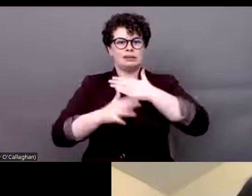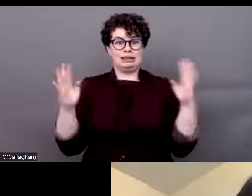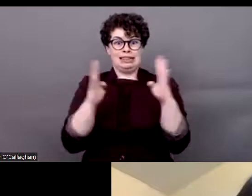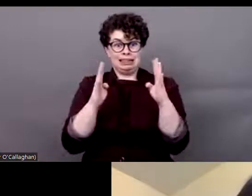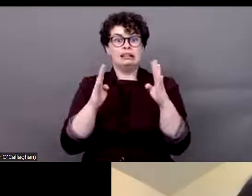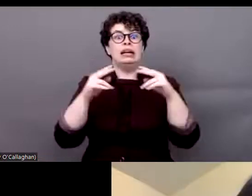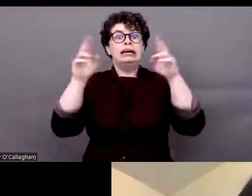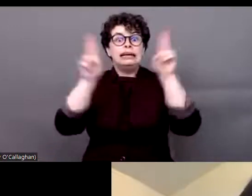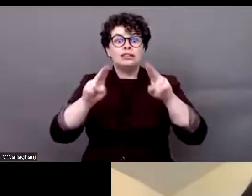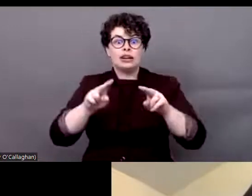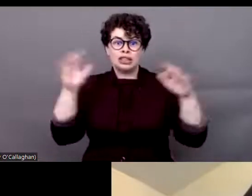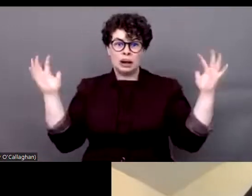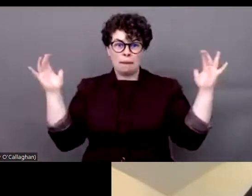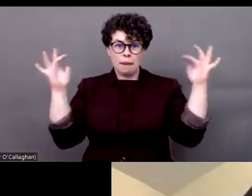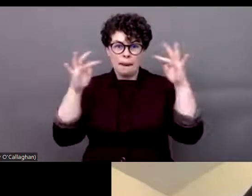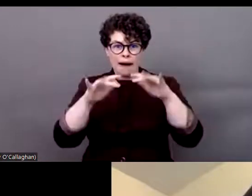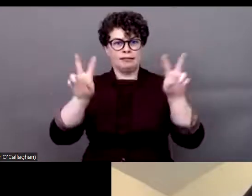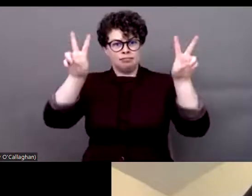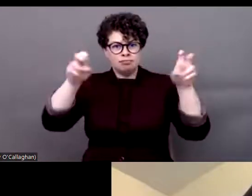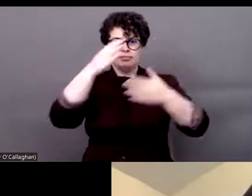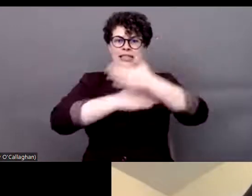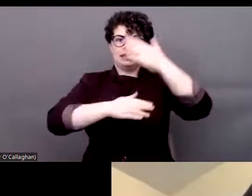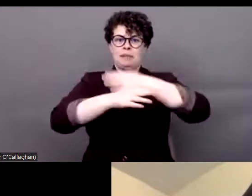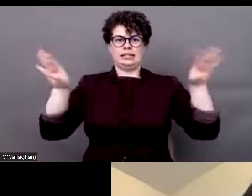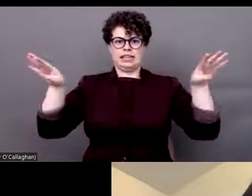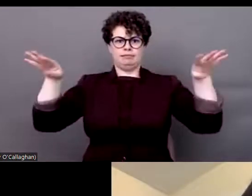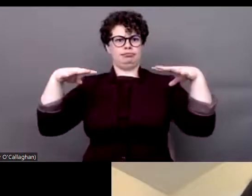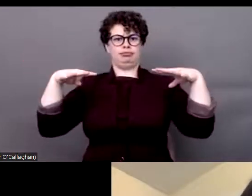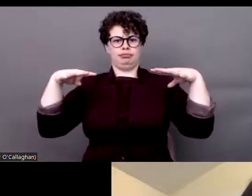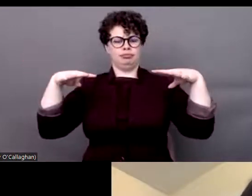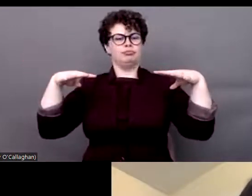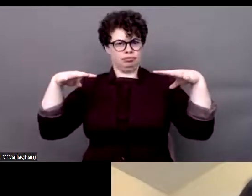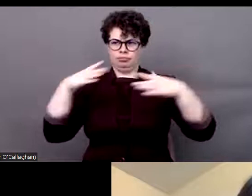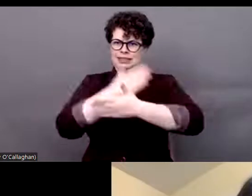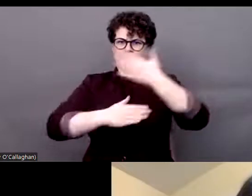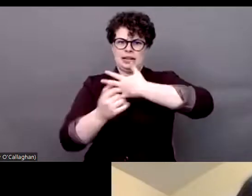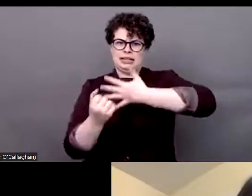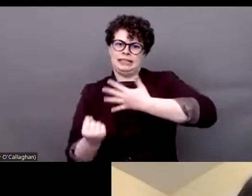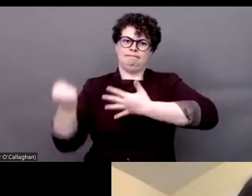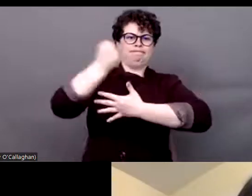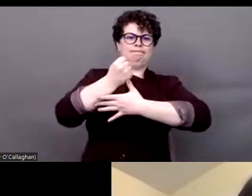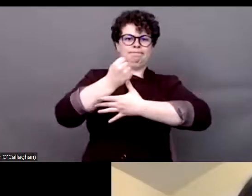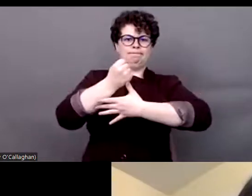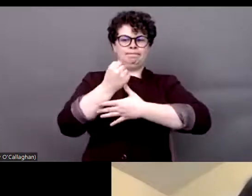Network which is a level of indigenous people with